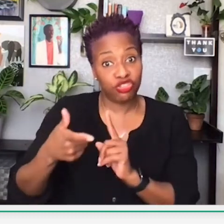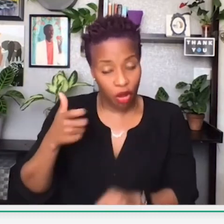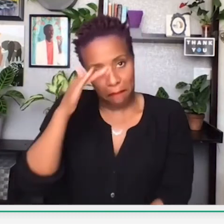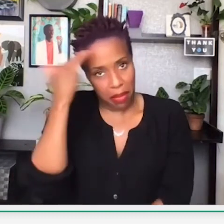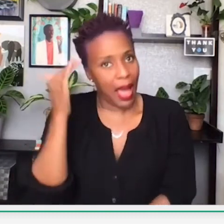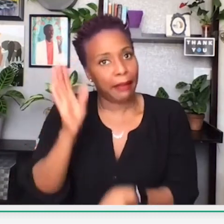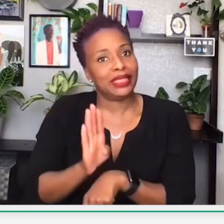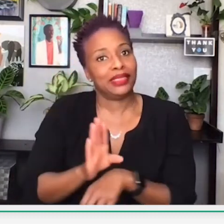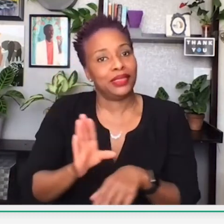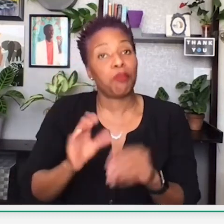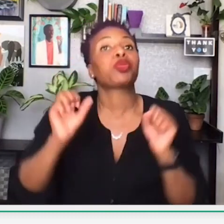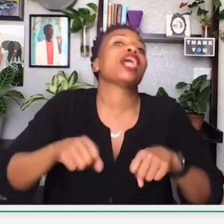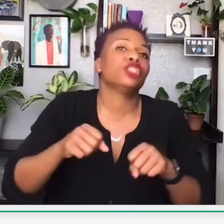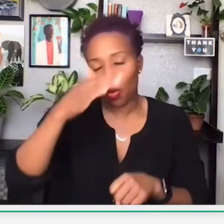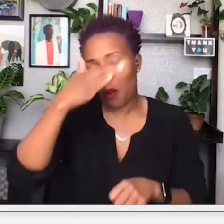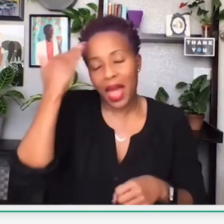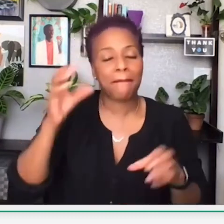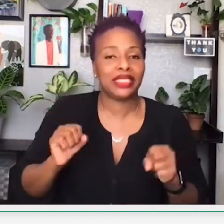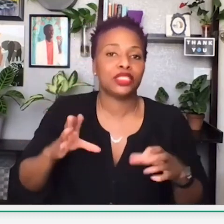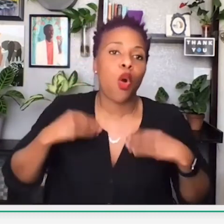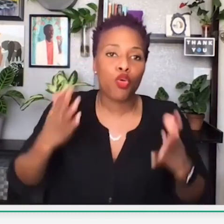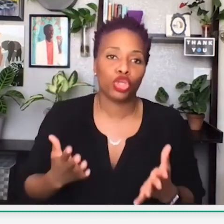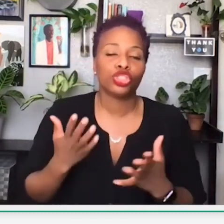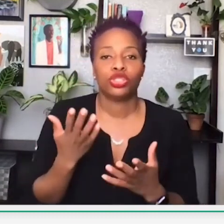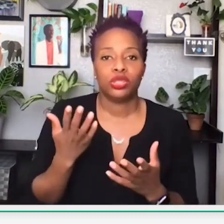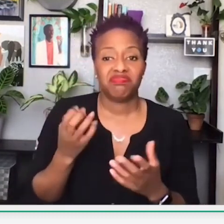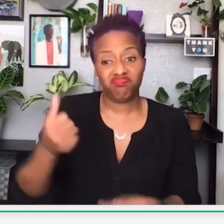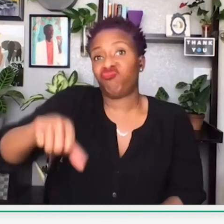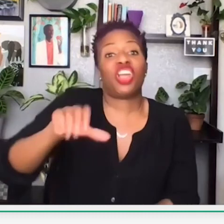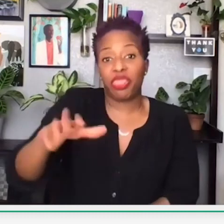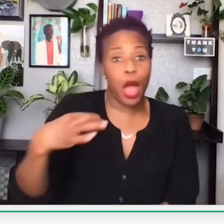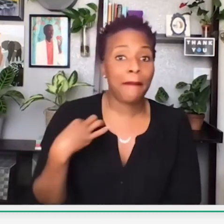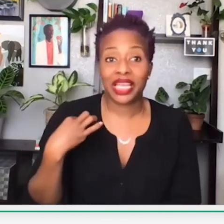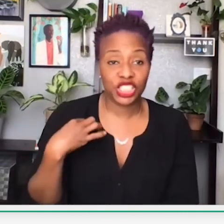Many applications were rejected to black individuals.